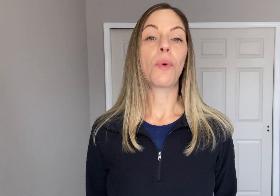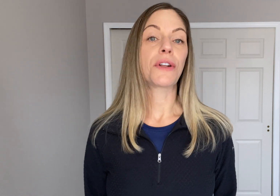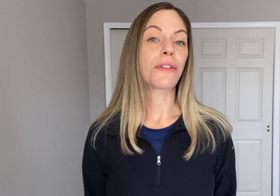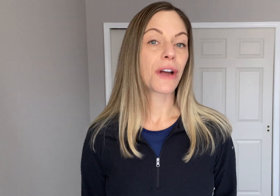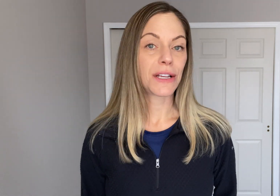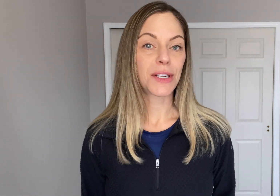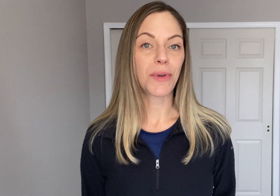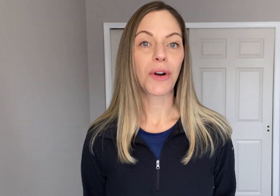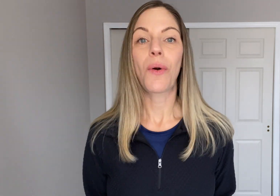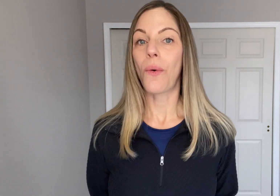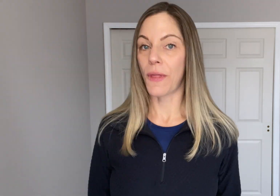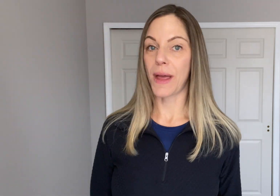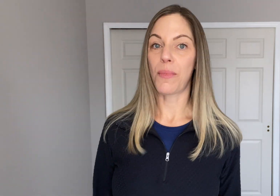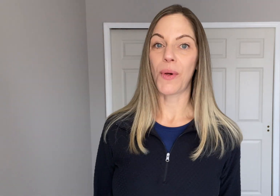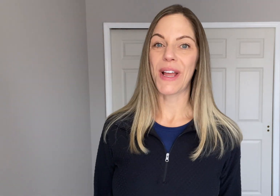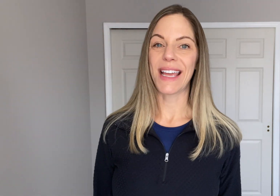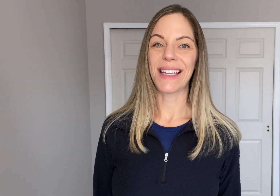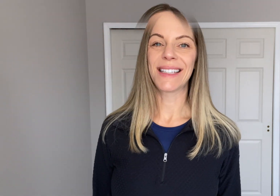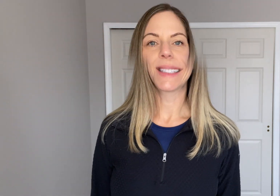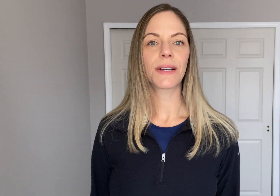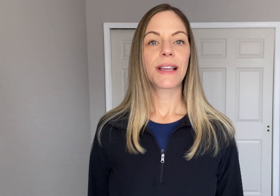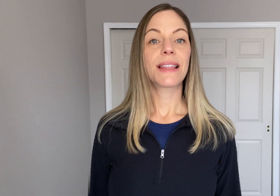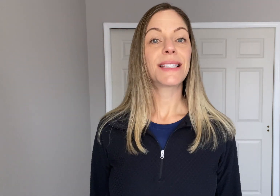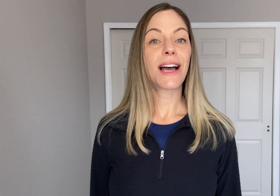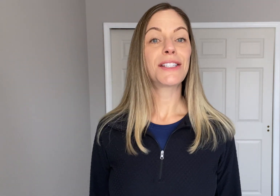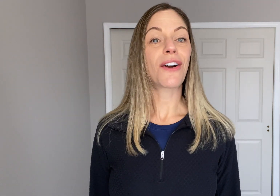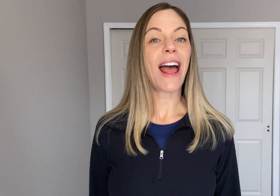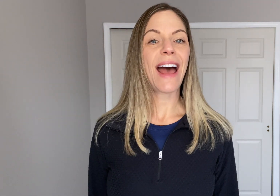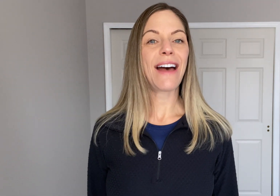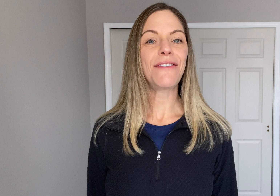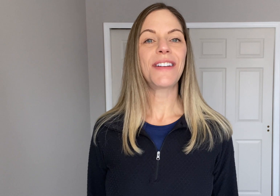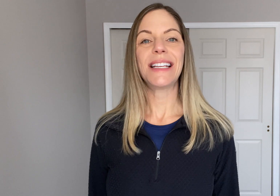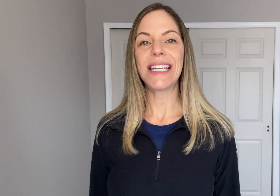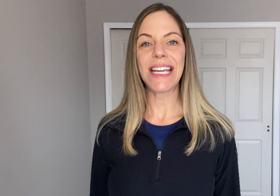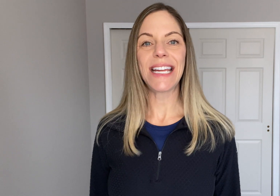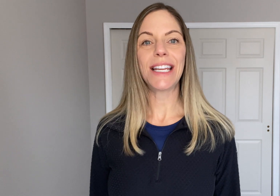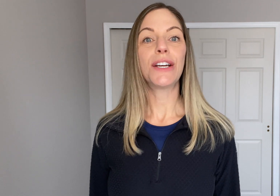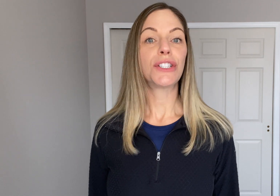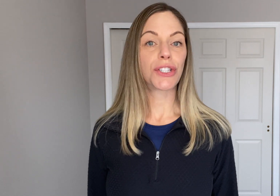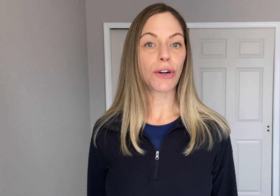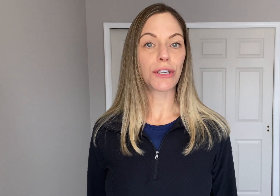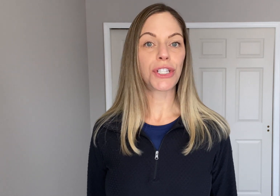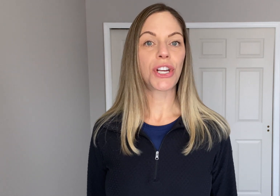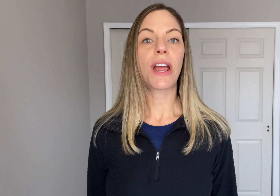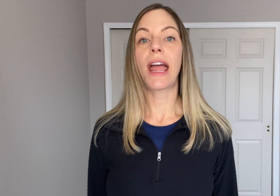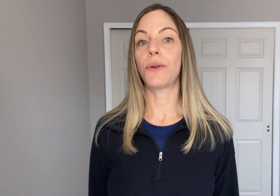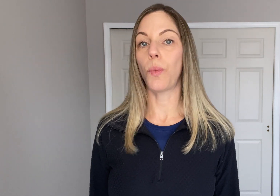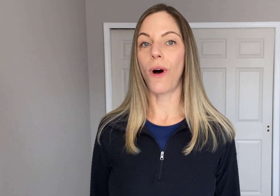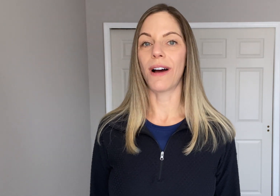Whether you're the customer or the employee. The signs are: HAVE, NEED, SEARCH and WANT.